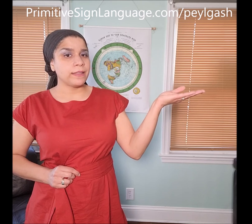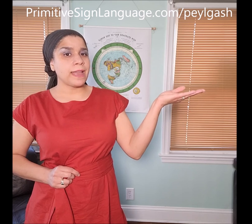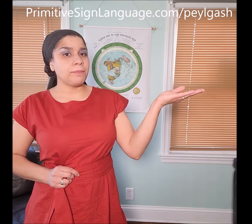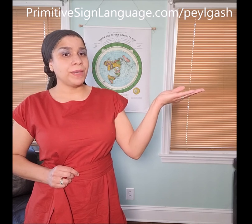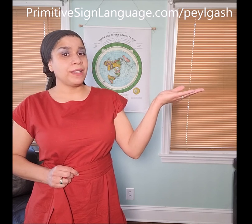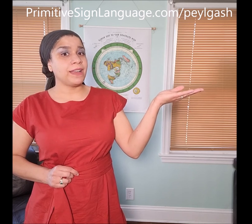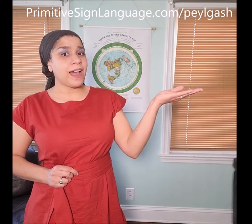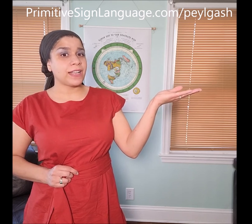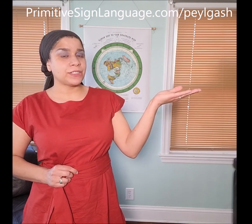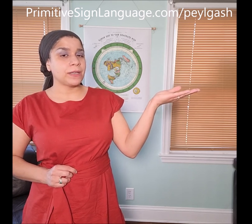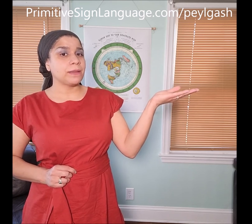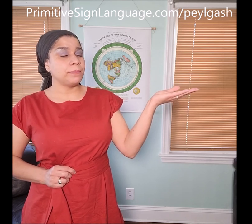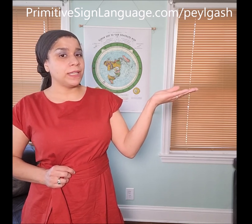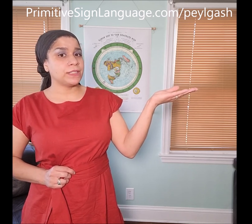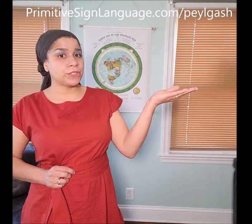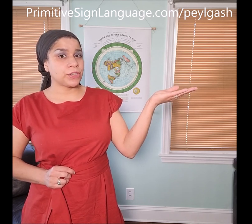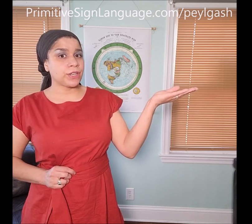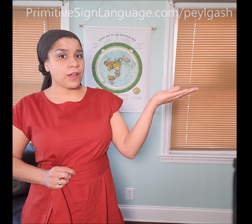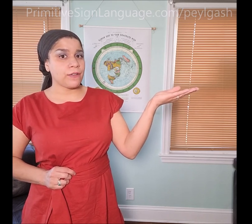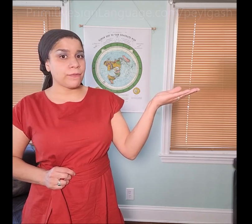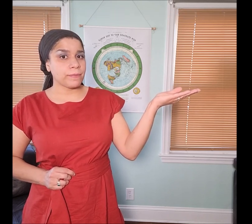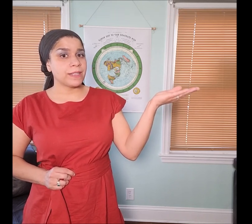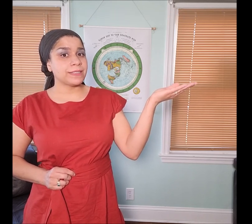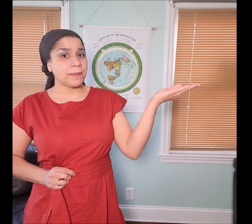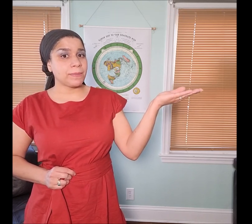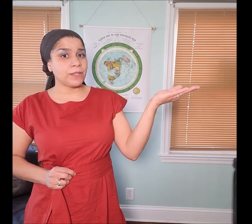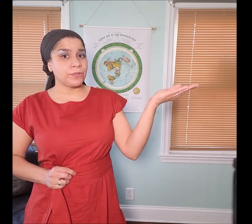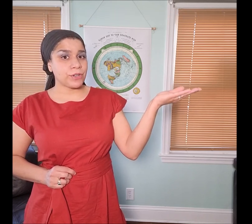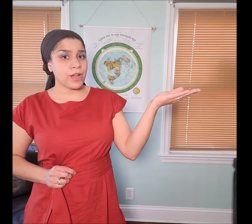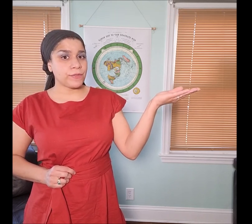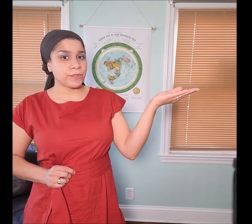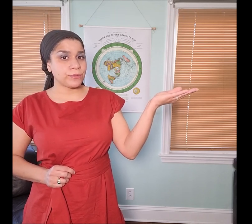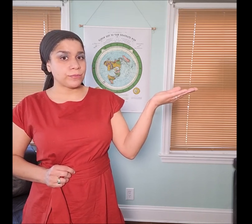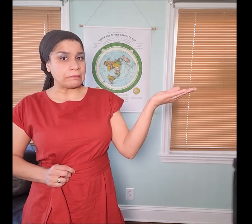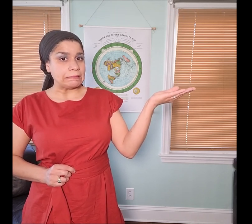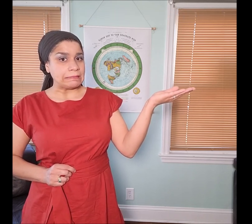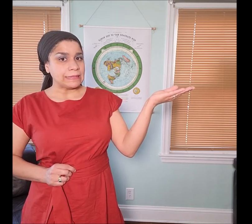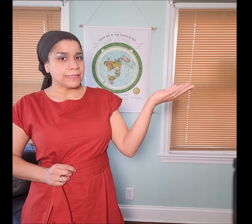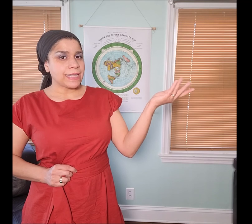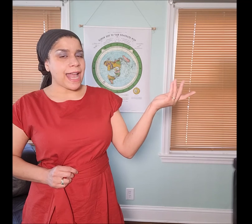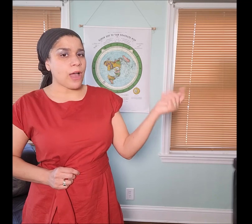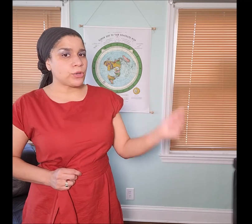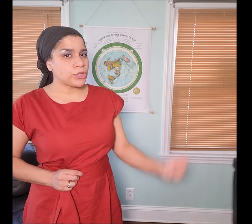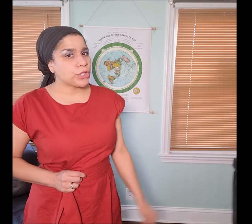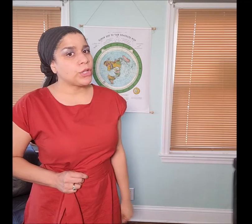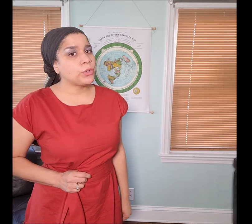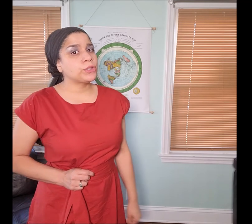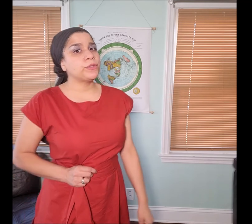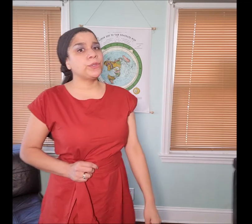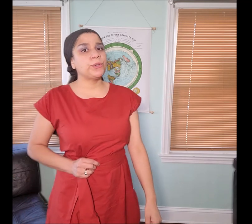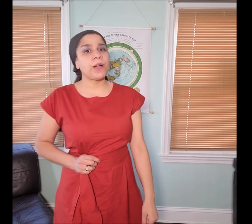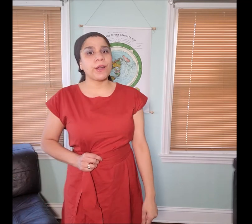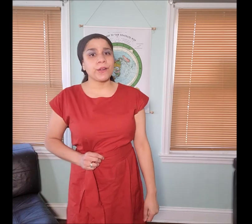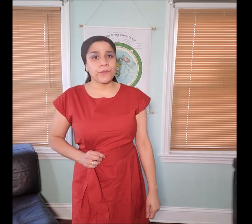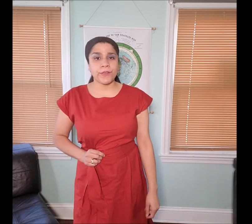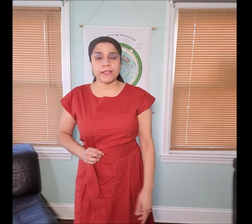that "𐤐𐤉𐤋𐤂𐤔 peylgash" means jerking off, something you jerk off to. Those of you who are girlfriends,